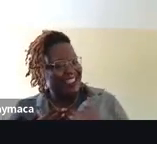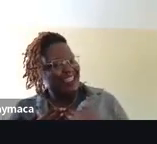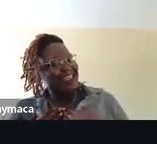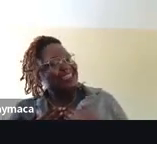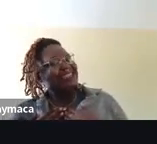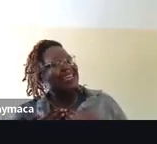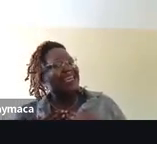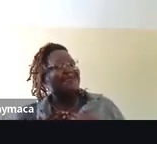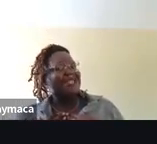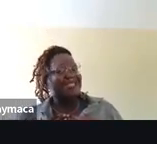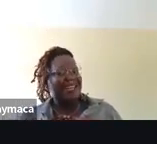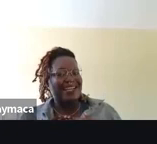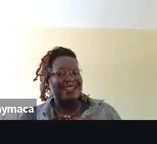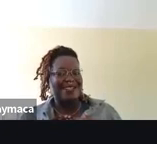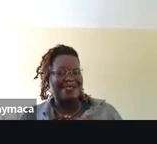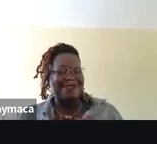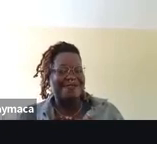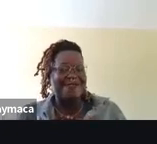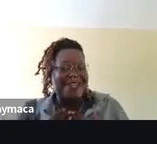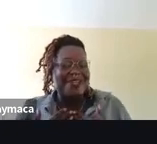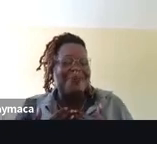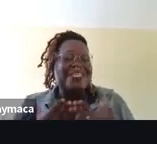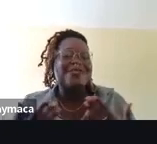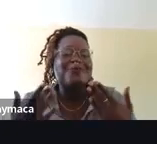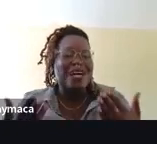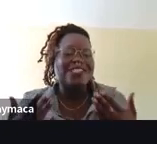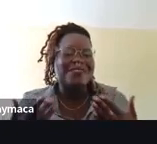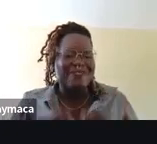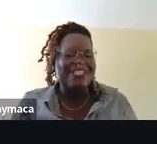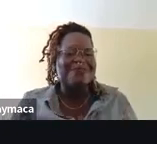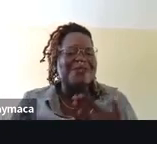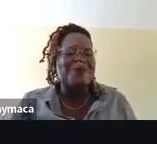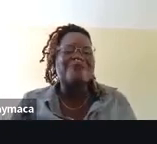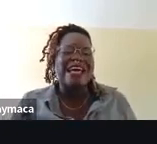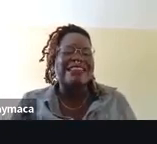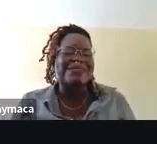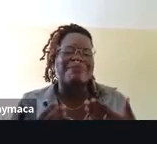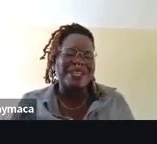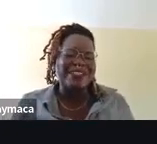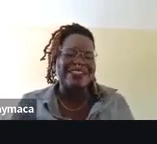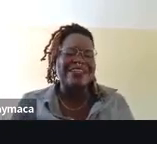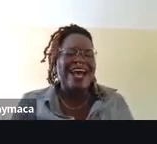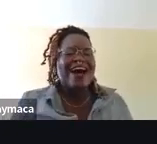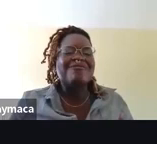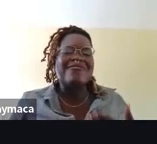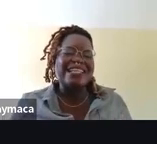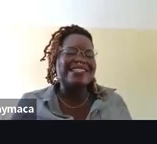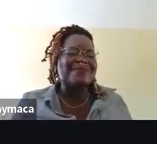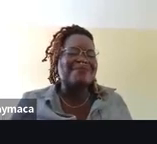Save yourselves for we who watch your freedom, know that this burden of writing,